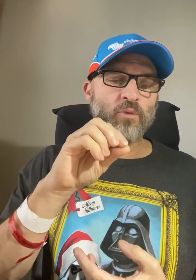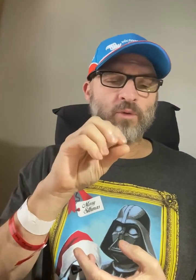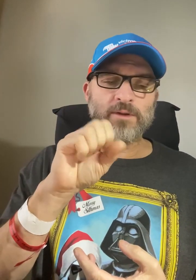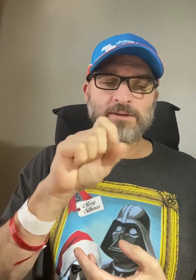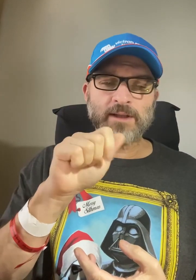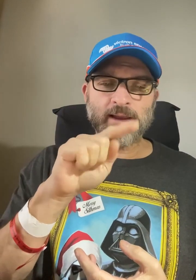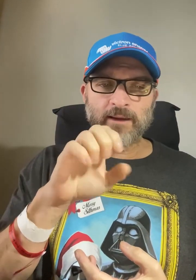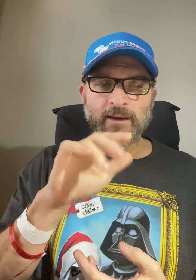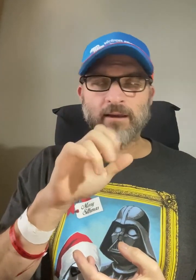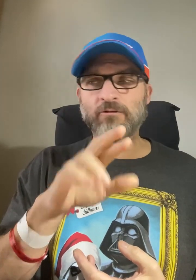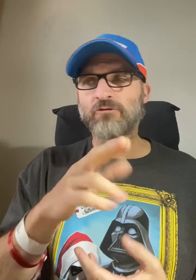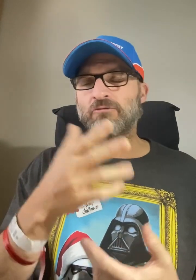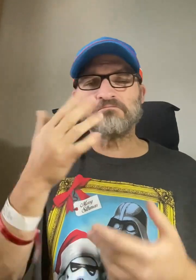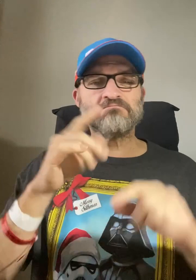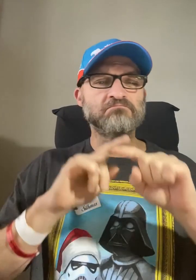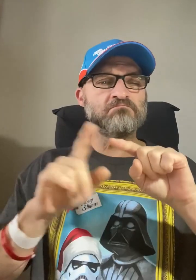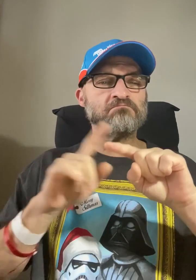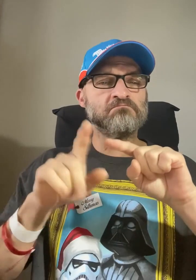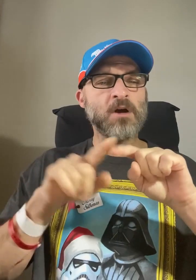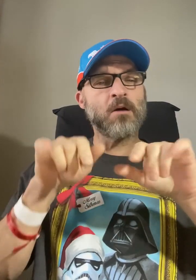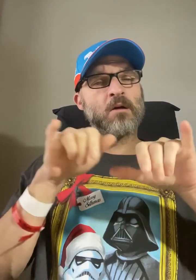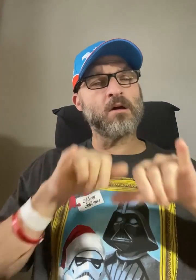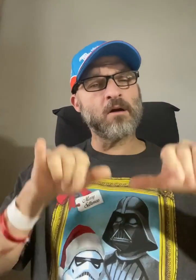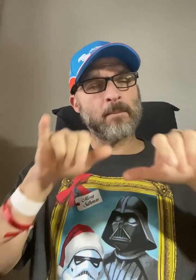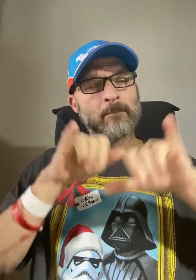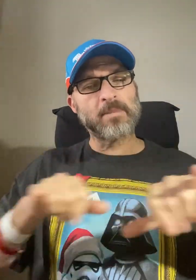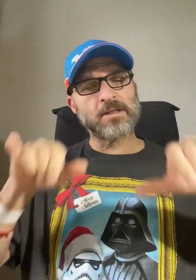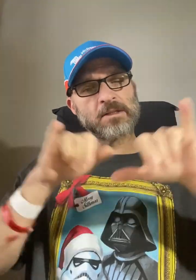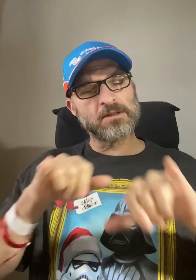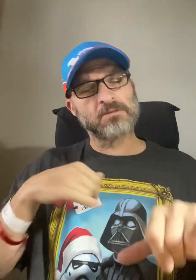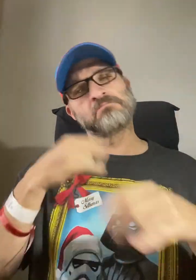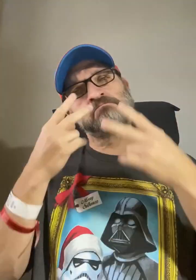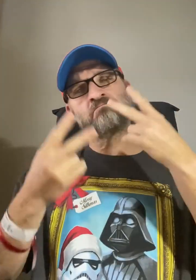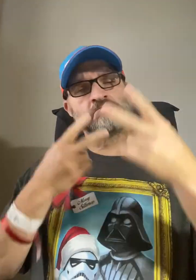All different common types of cancer. I've seen them in the past.